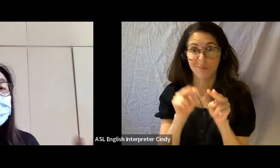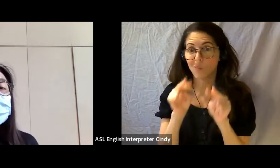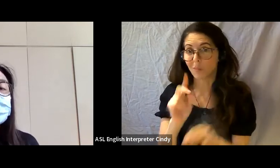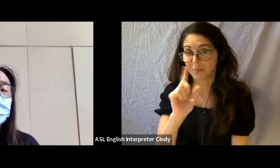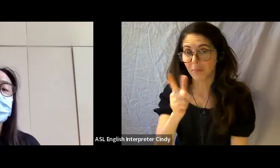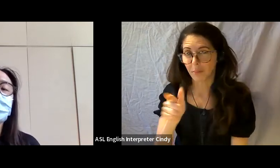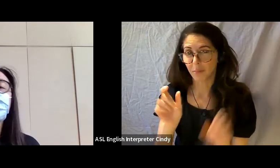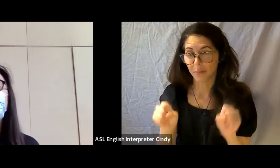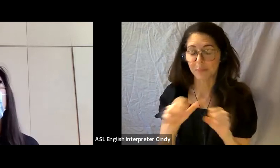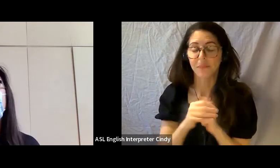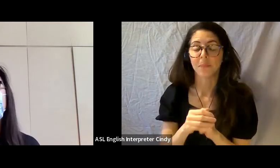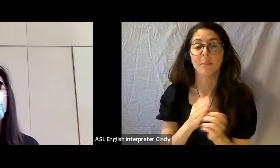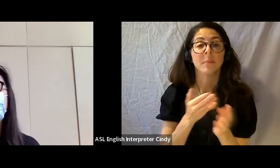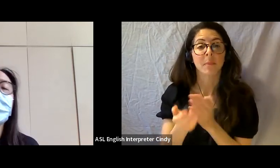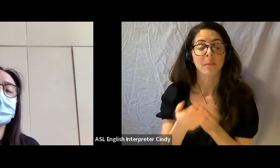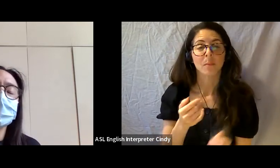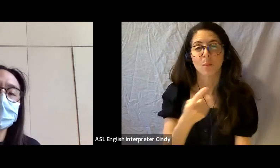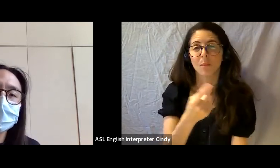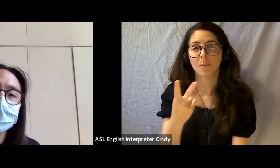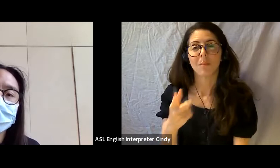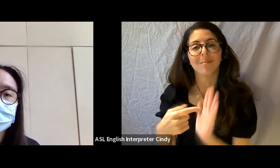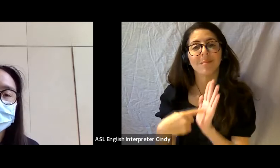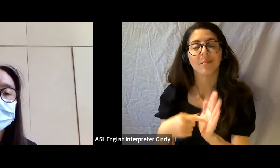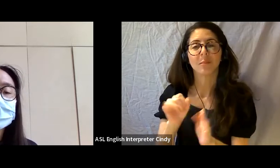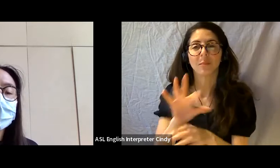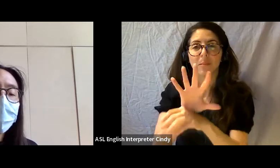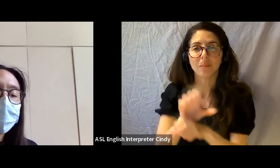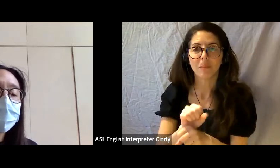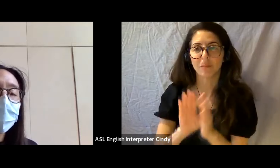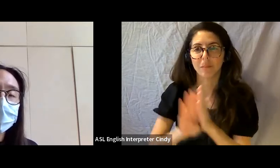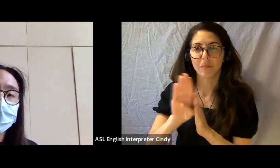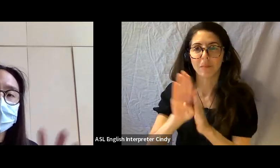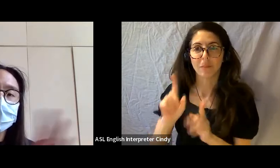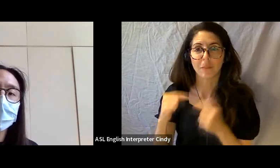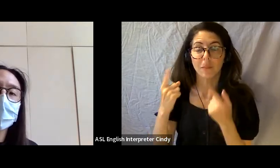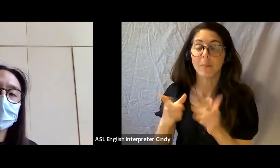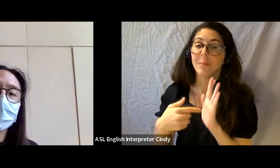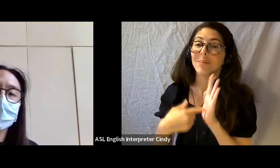So a couple examples of just some of the practices we developed. So we hang our artworks at a lower level